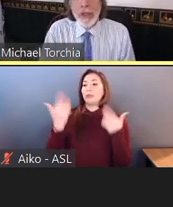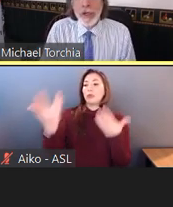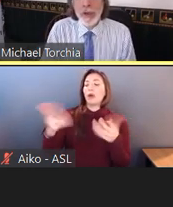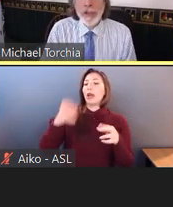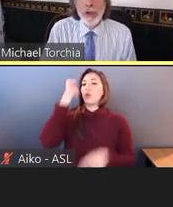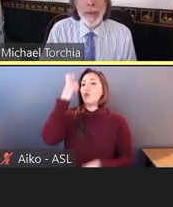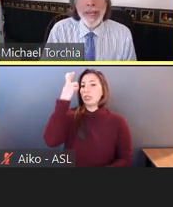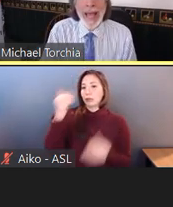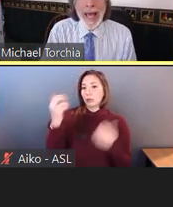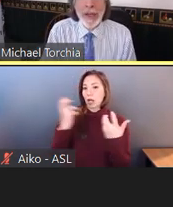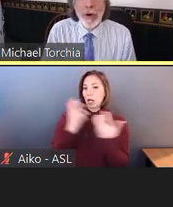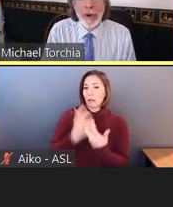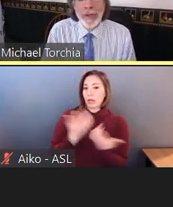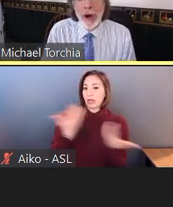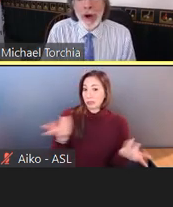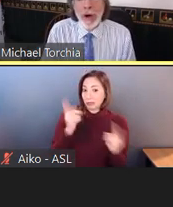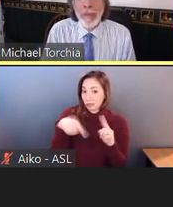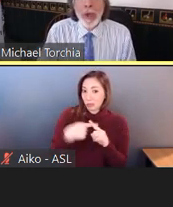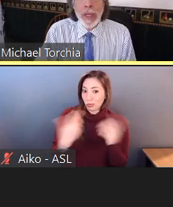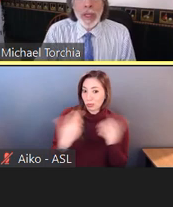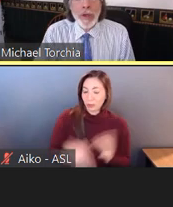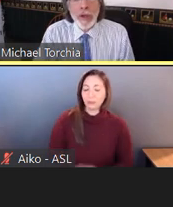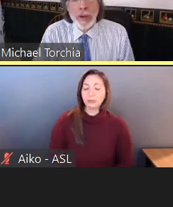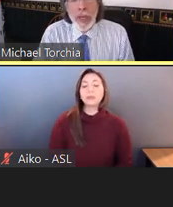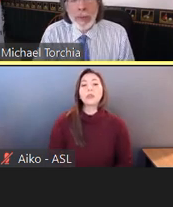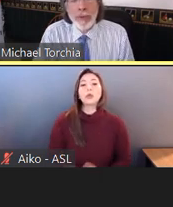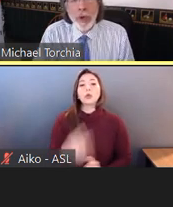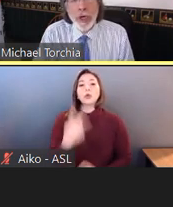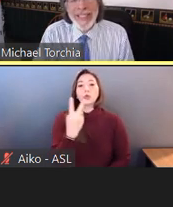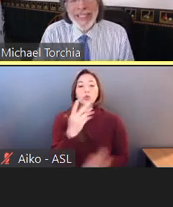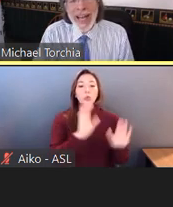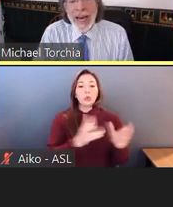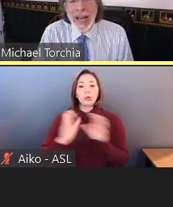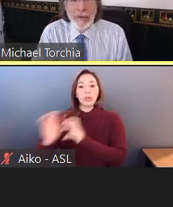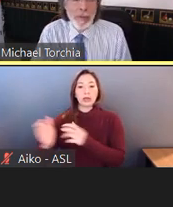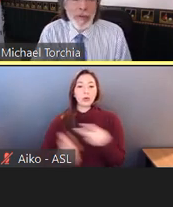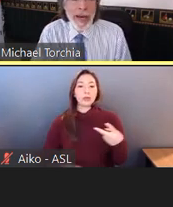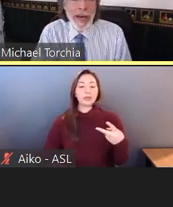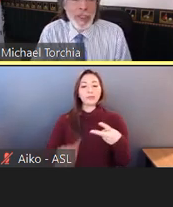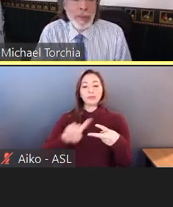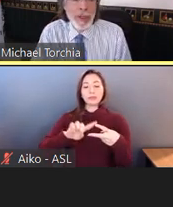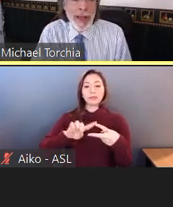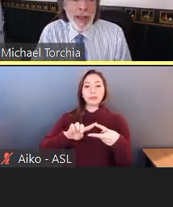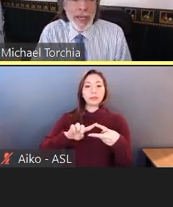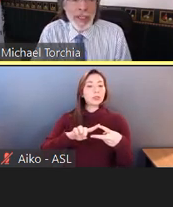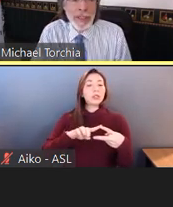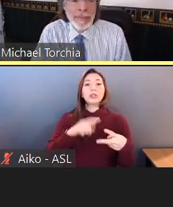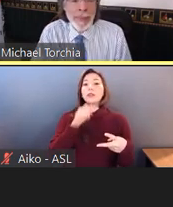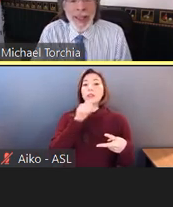So the two big categories are an employer does not have to provide a reasonable accommodation